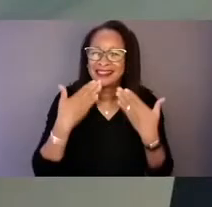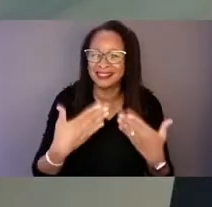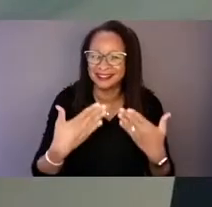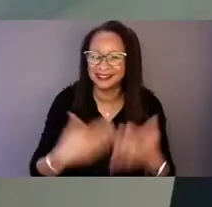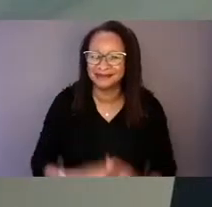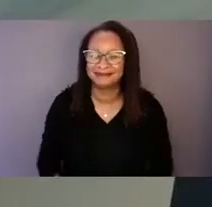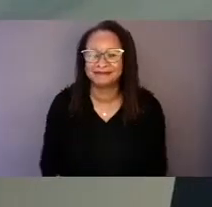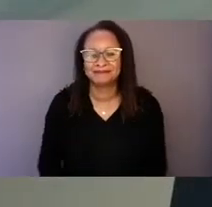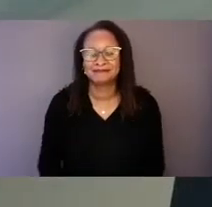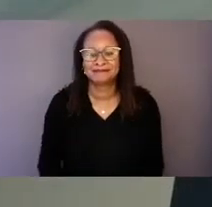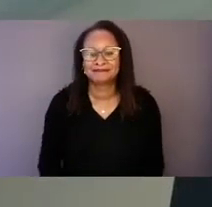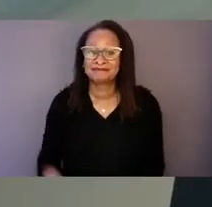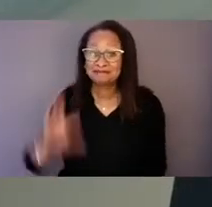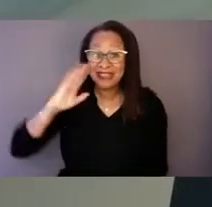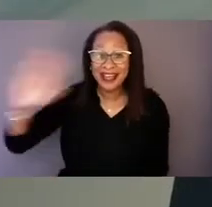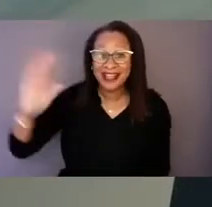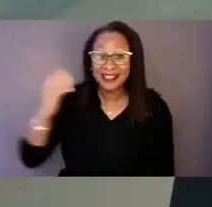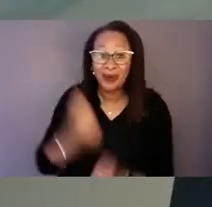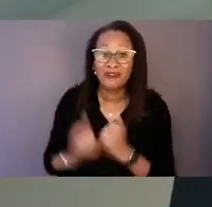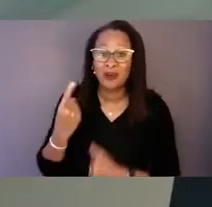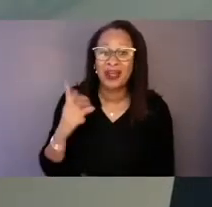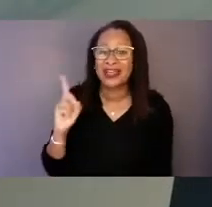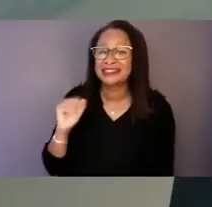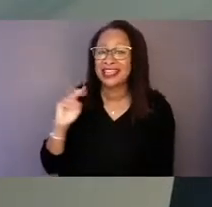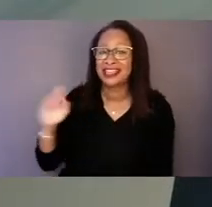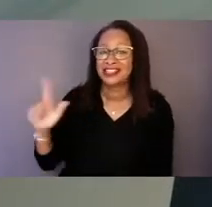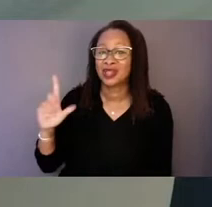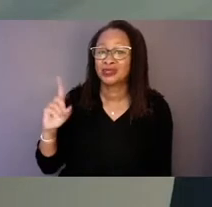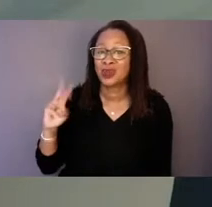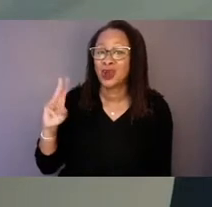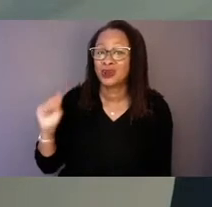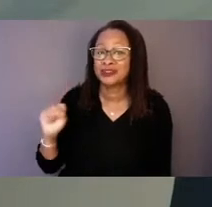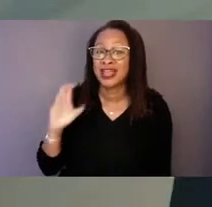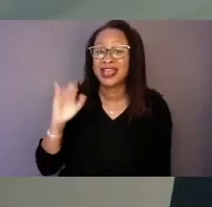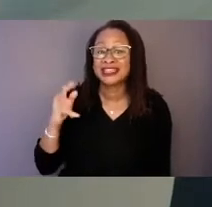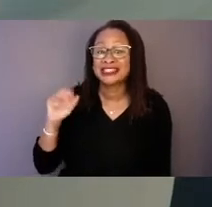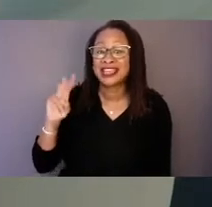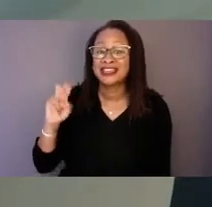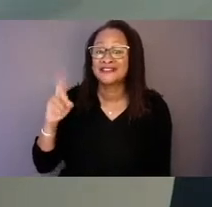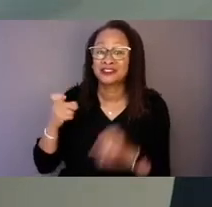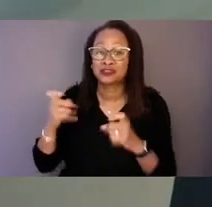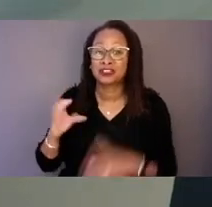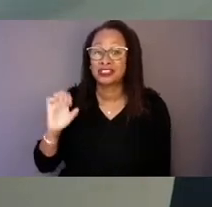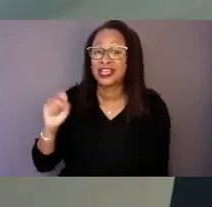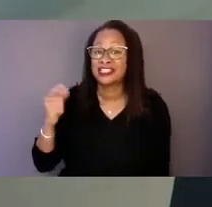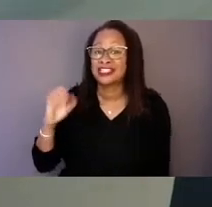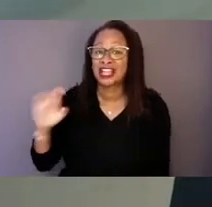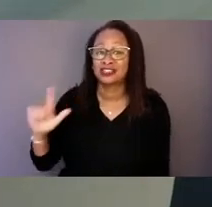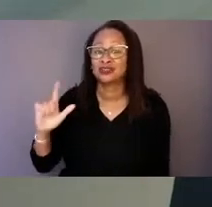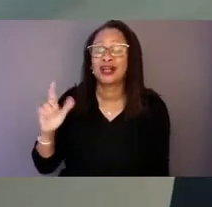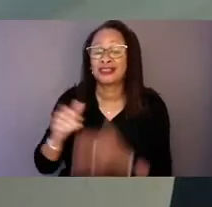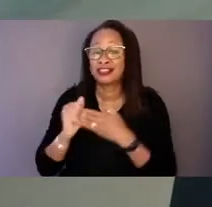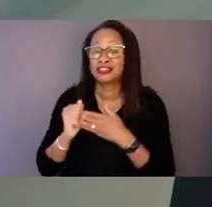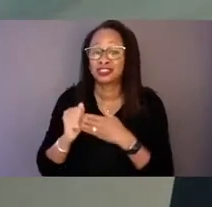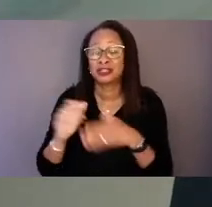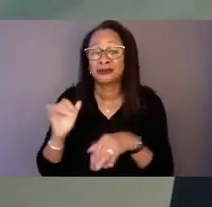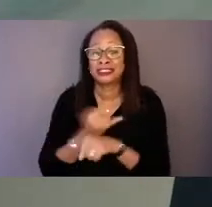Hello, everyone. My name is Daniel Dawes, and I'm the Executive Director of the Satcher Health Leadership Institute at Morehouse School of Medicine.